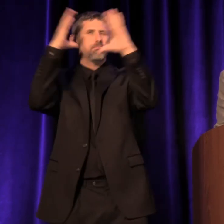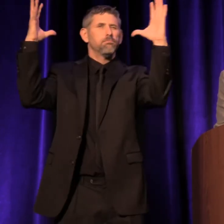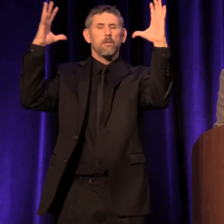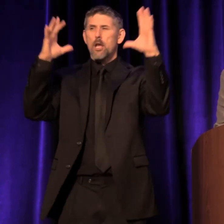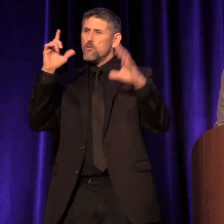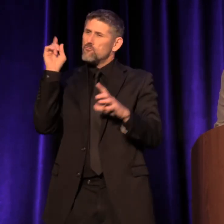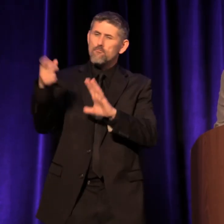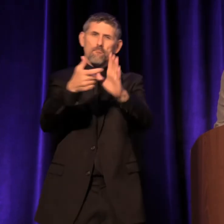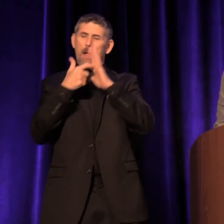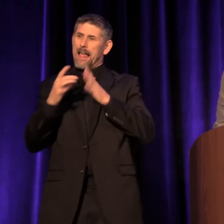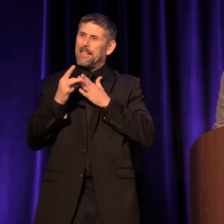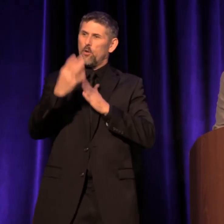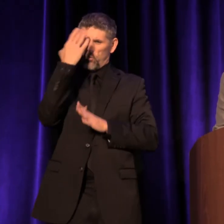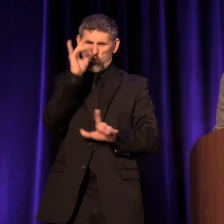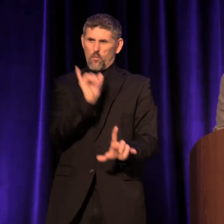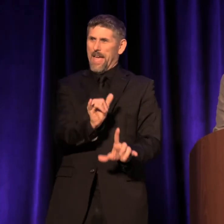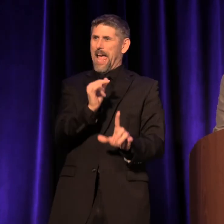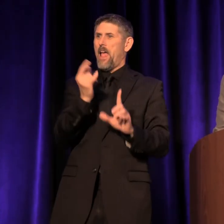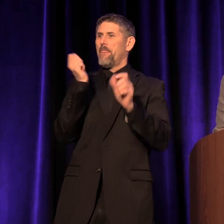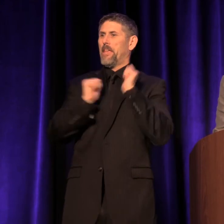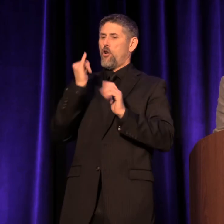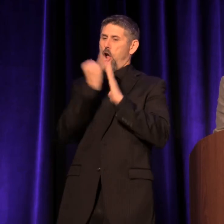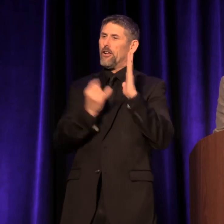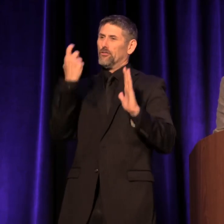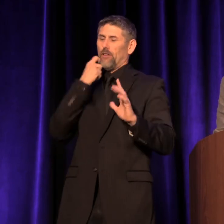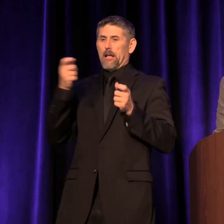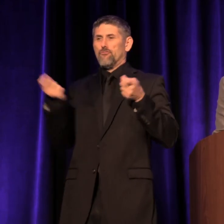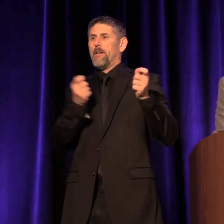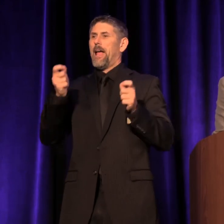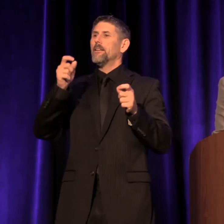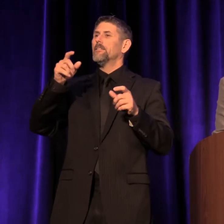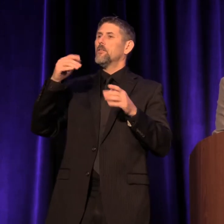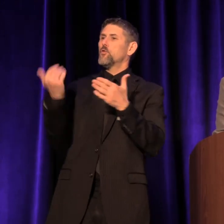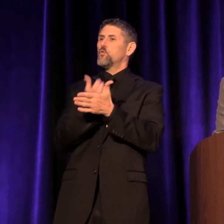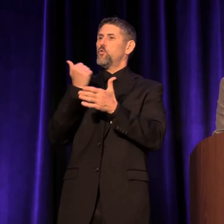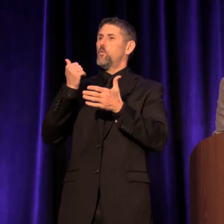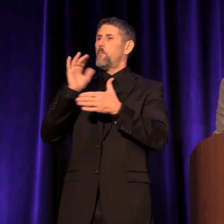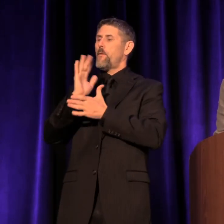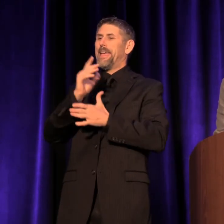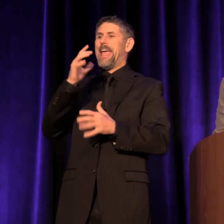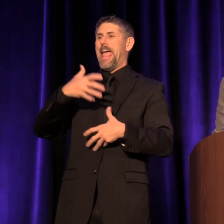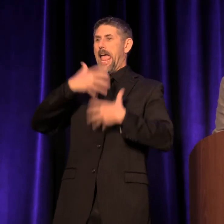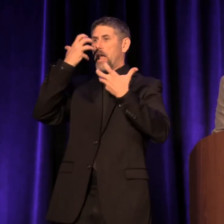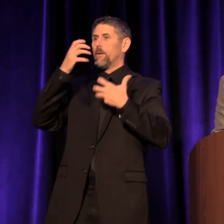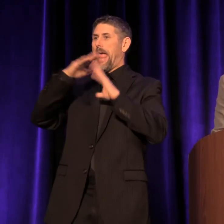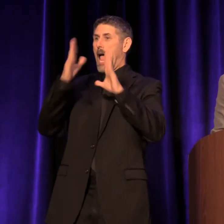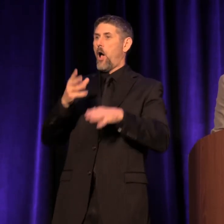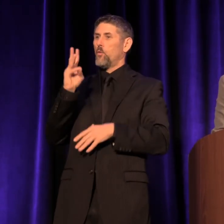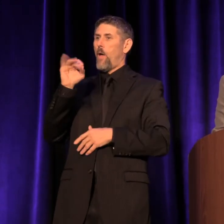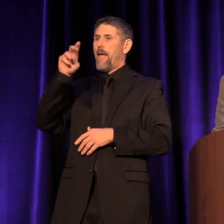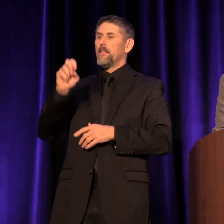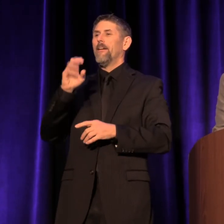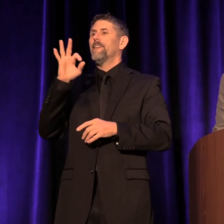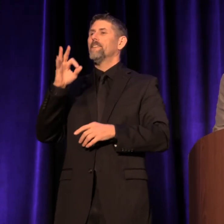knew that this up-and-coming theater artist who had just directed the hit premiere of Angry Housewives, a feminists' punk-rock musical,